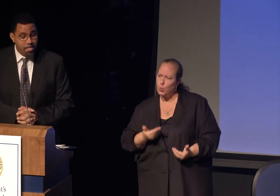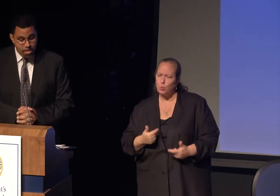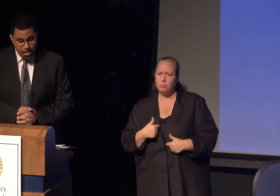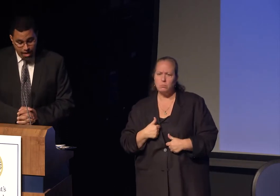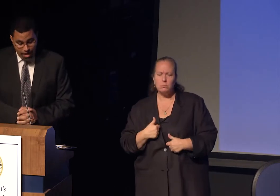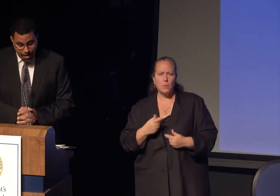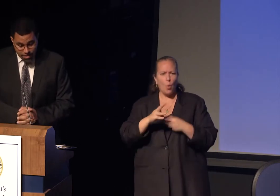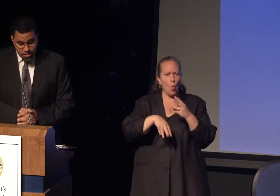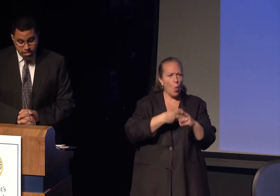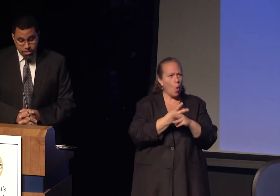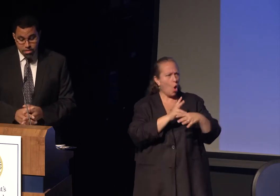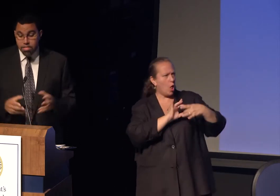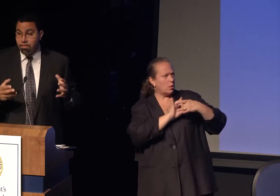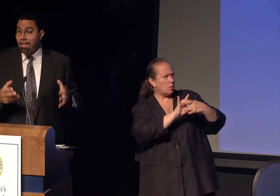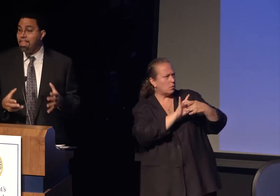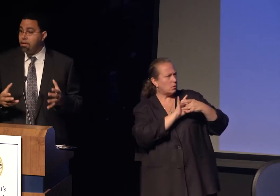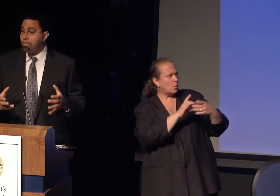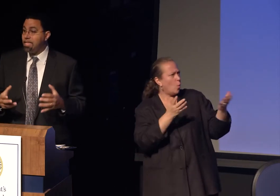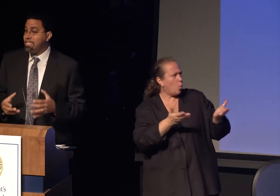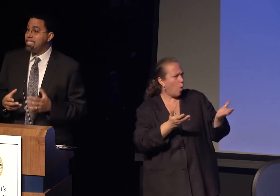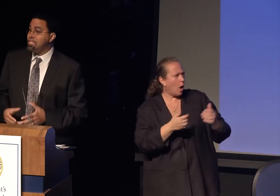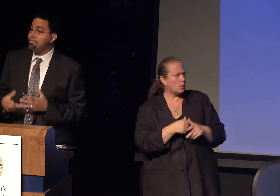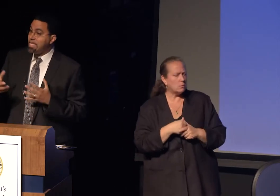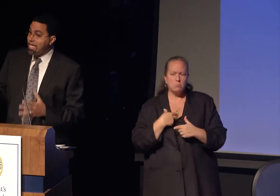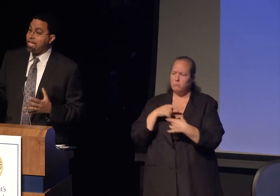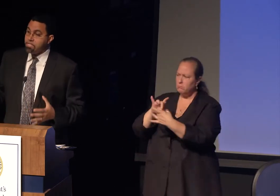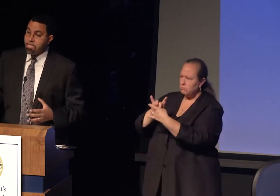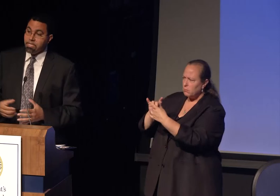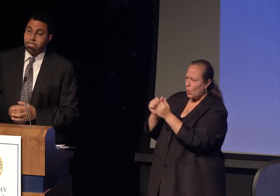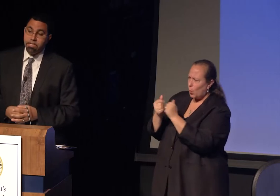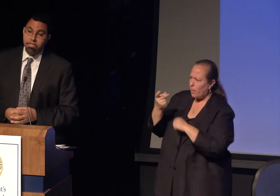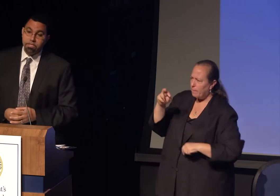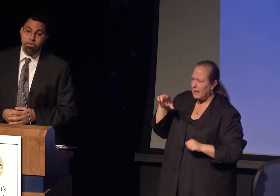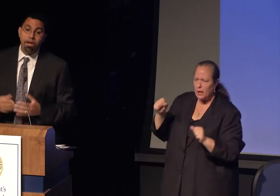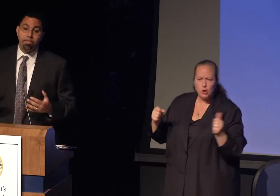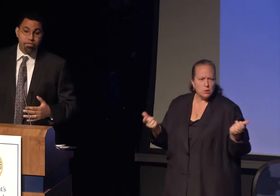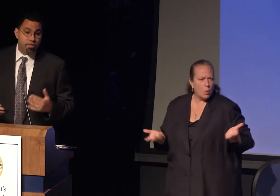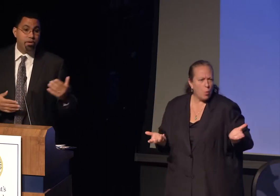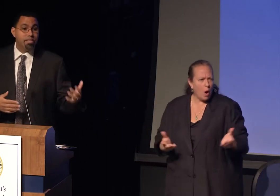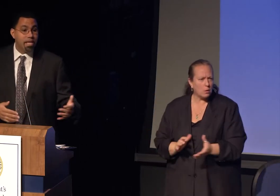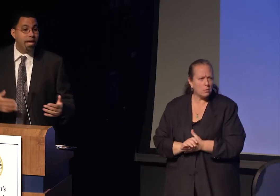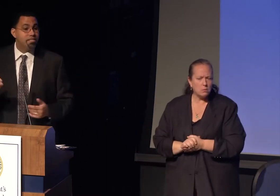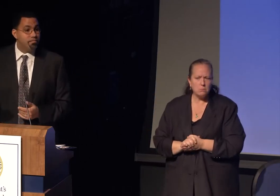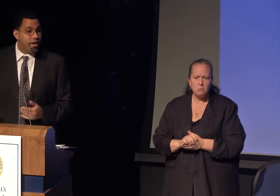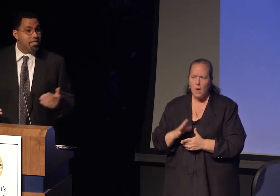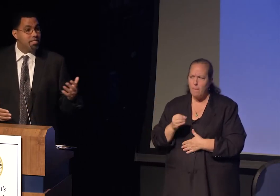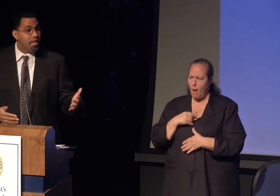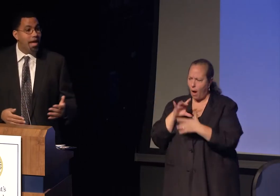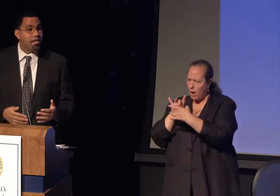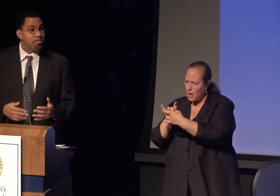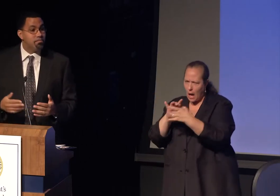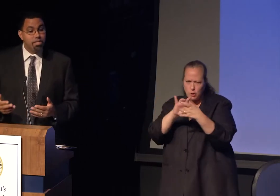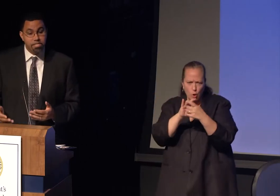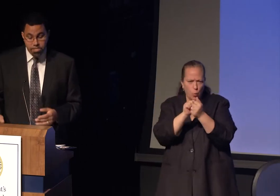and develop a sense of connection to others across lines of race, class, religion,